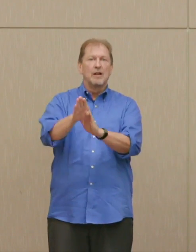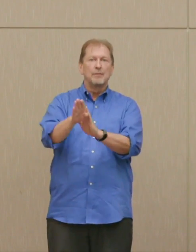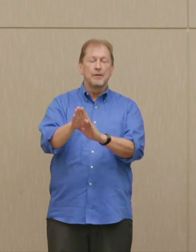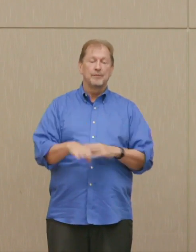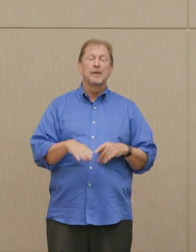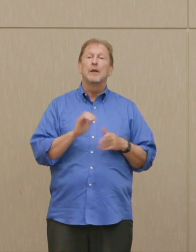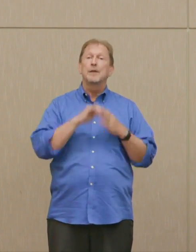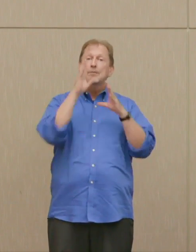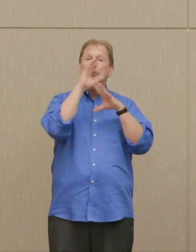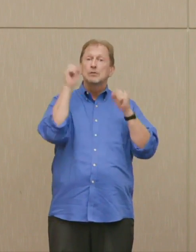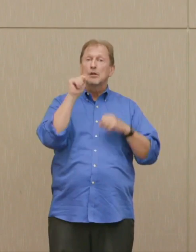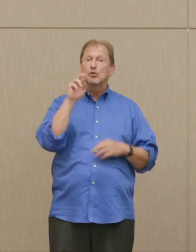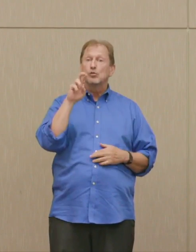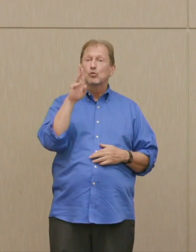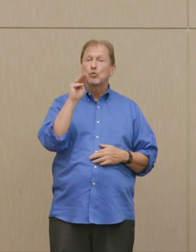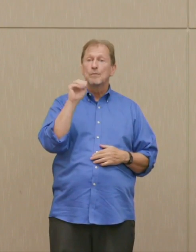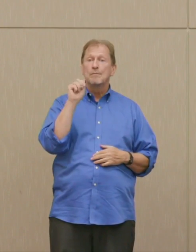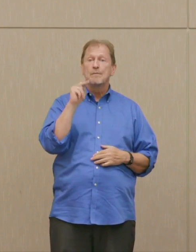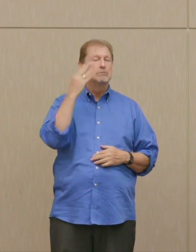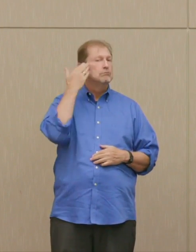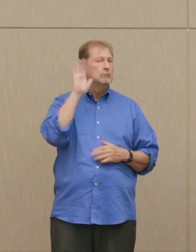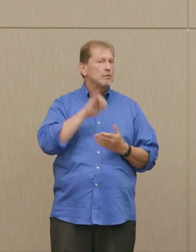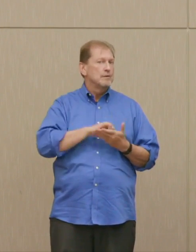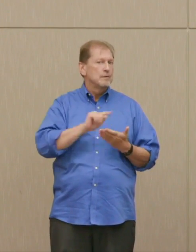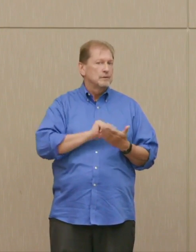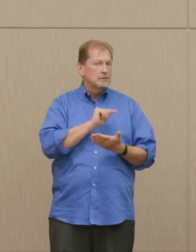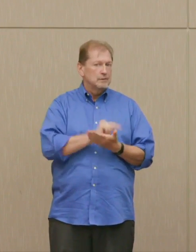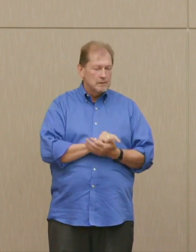Didn't even hear of a hydrogen bomb till much later.